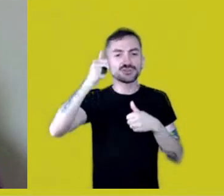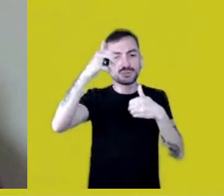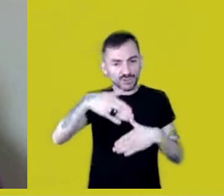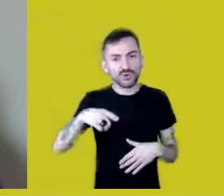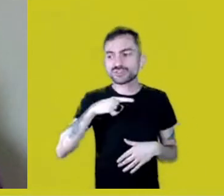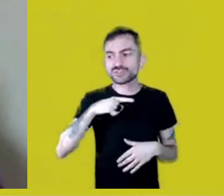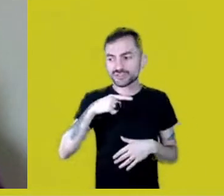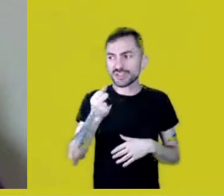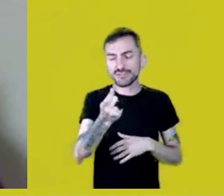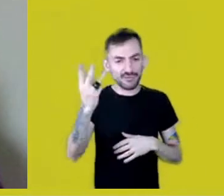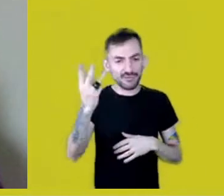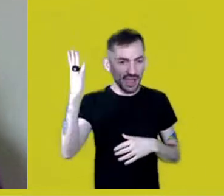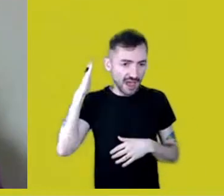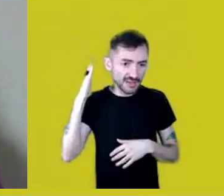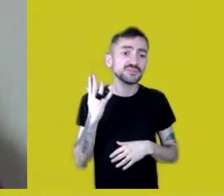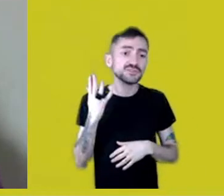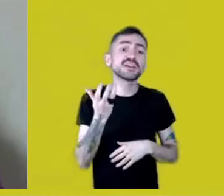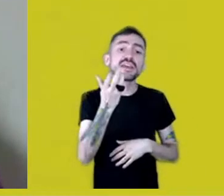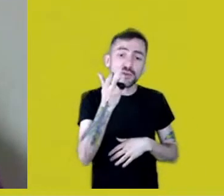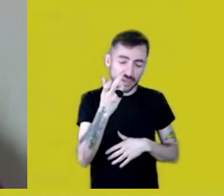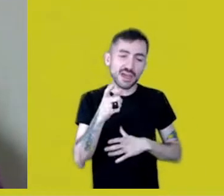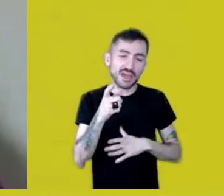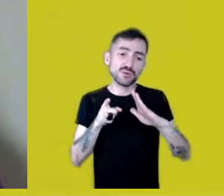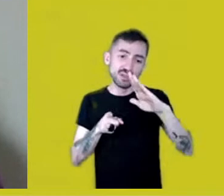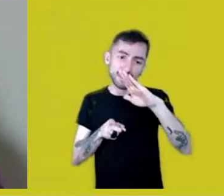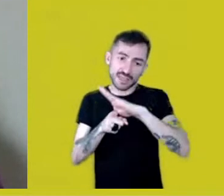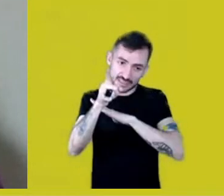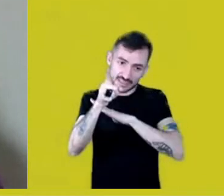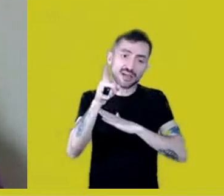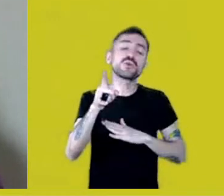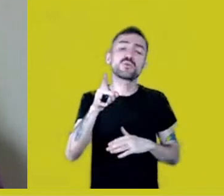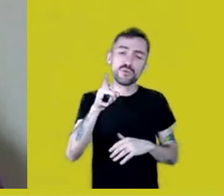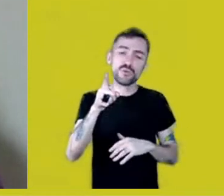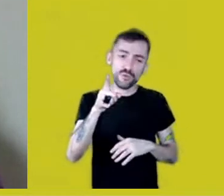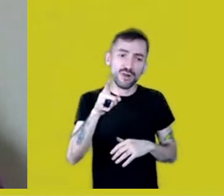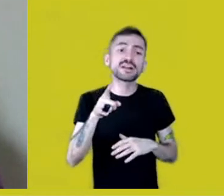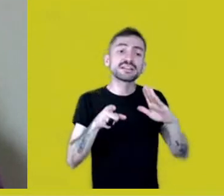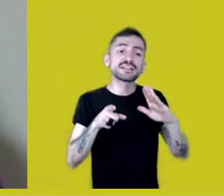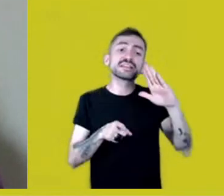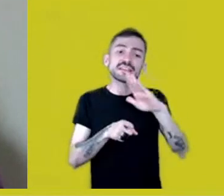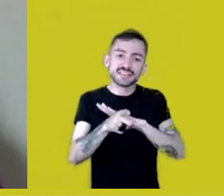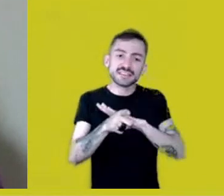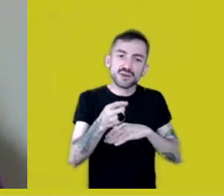and I’d like to leave a final question which I think has to do with the questions Márcia just mentioned